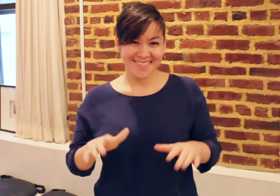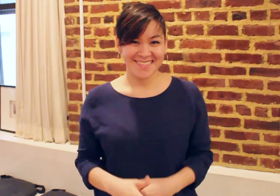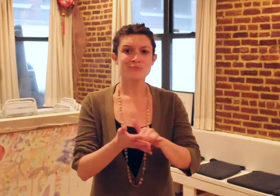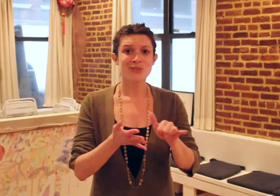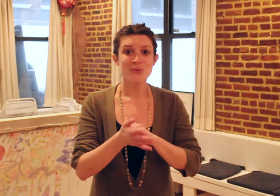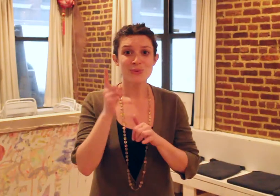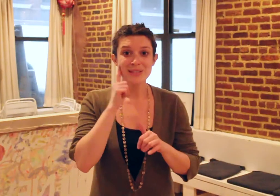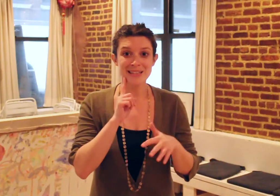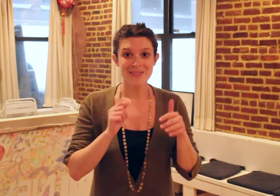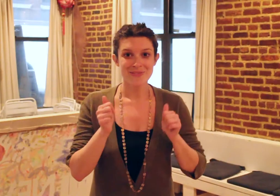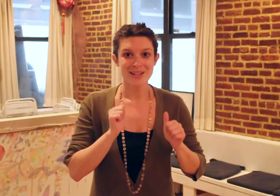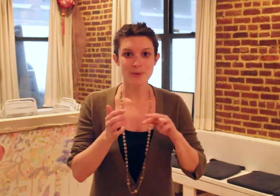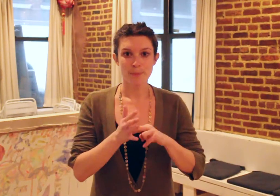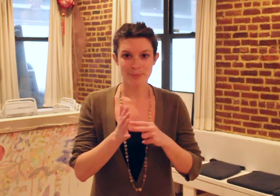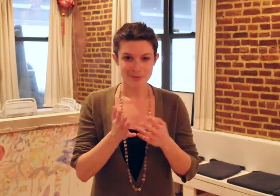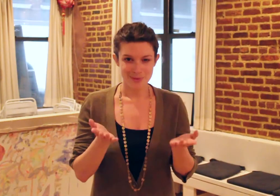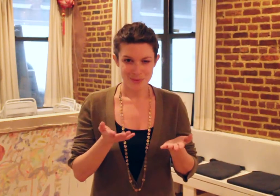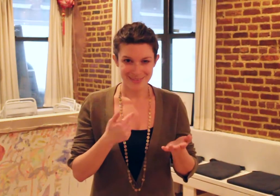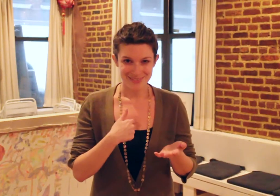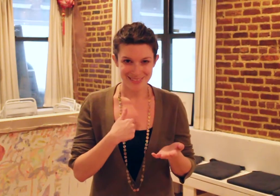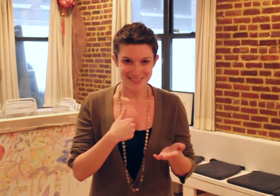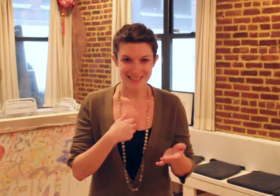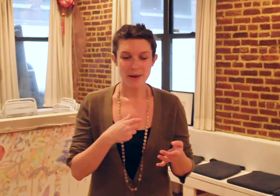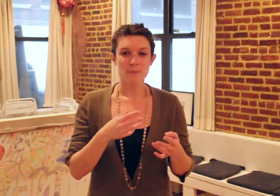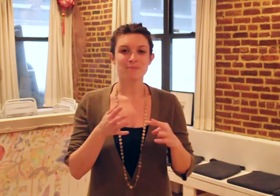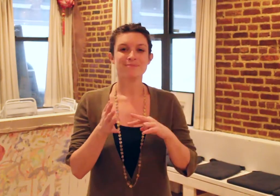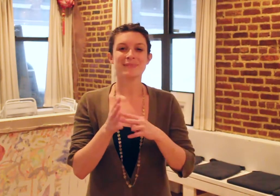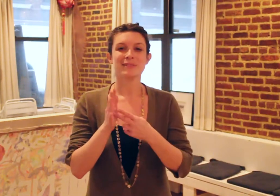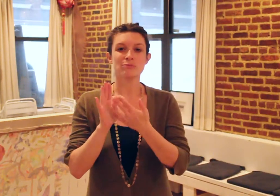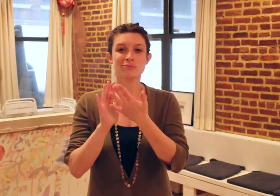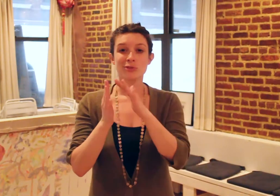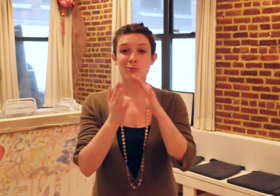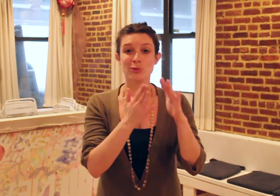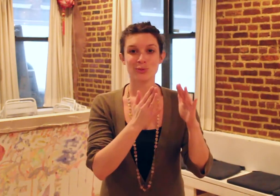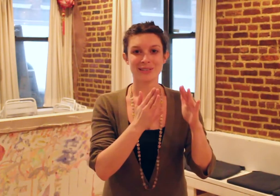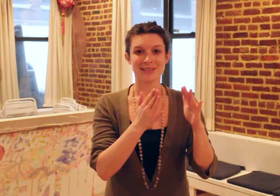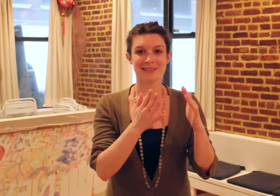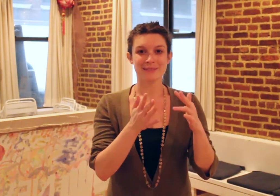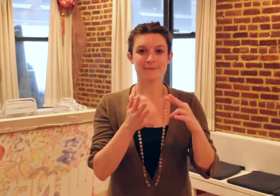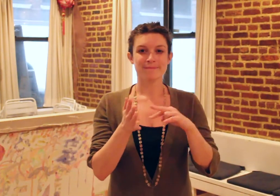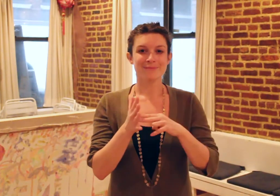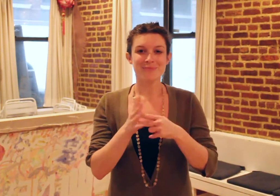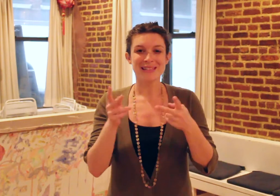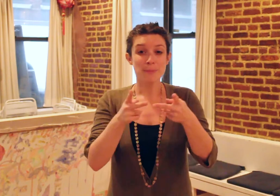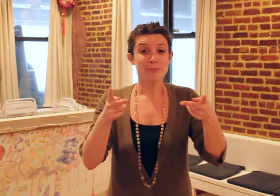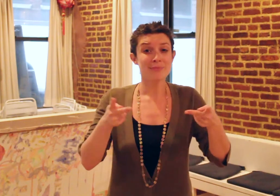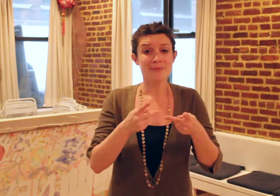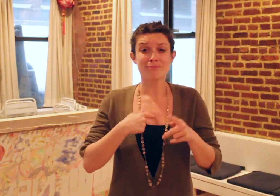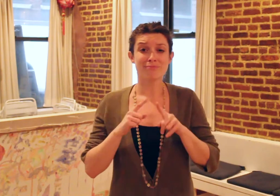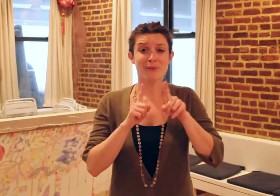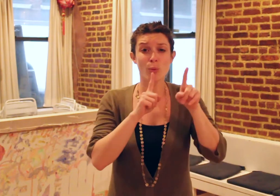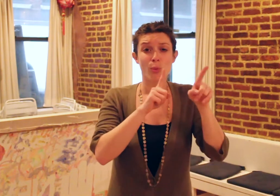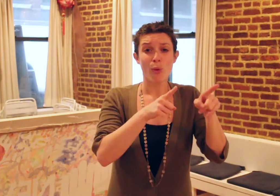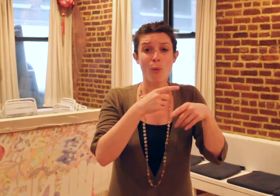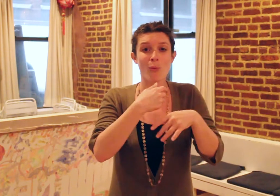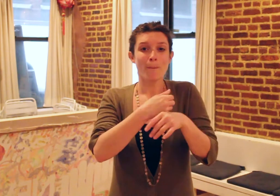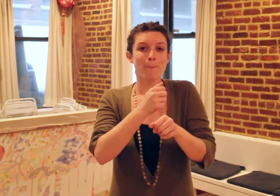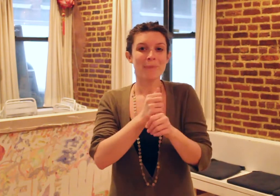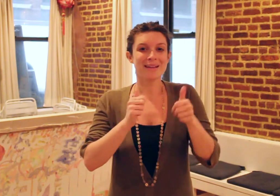What does New York Deaf Theatre mean to me? It means community. It means having a place to go and make theatre